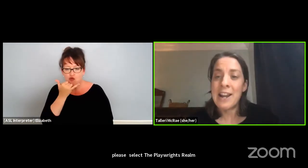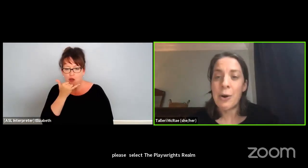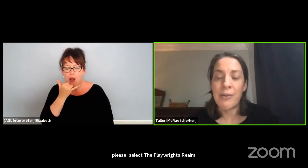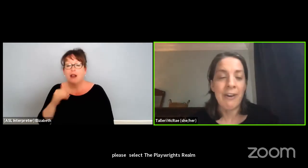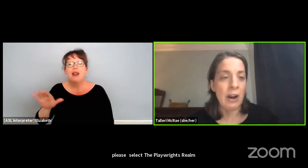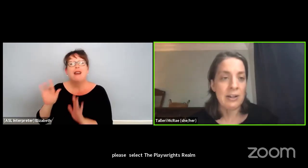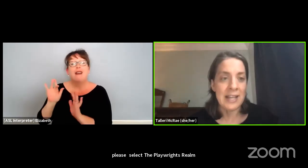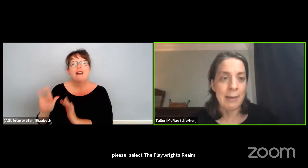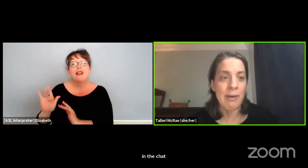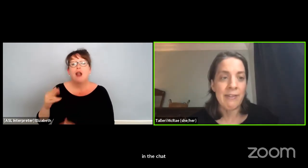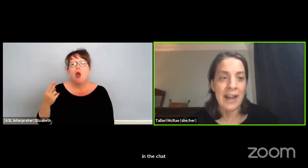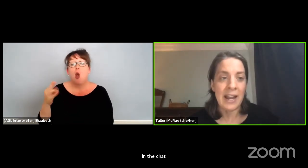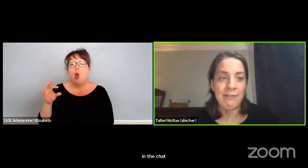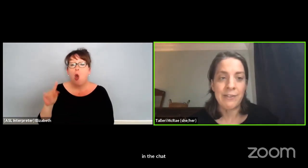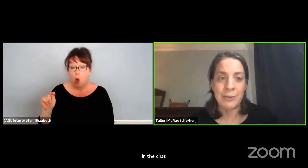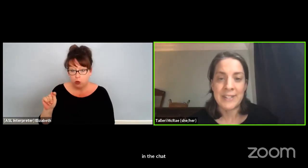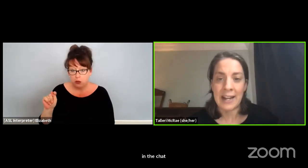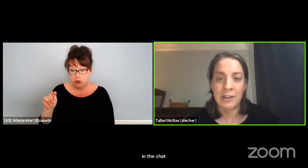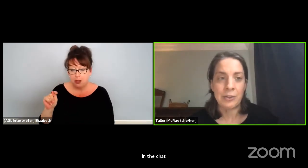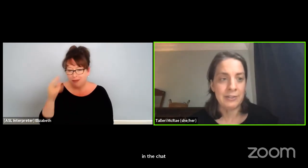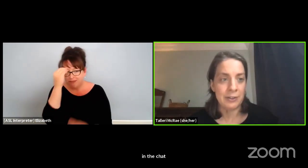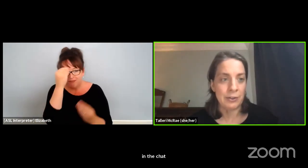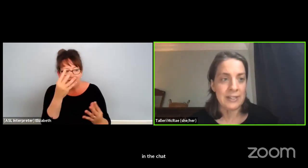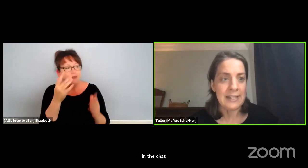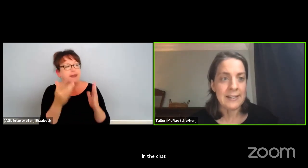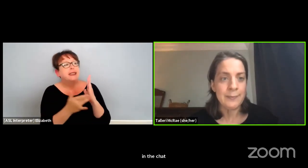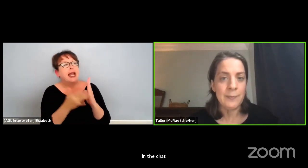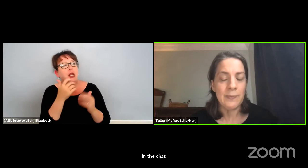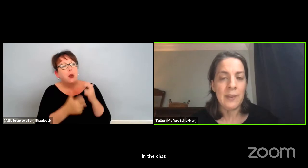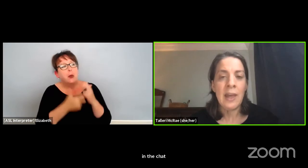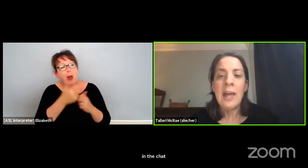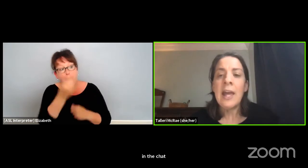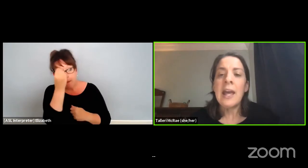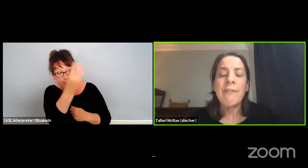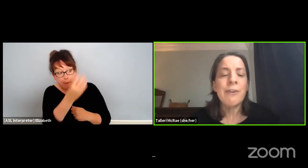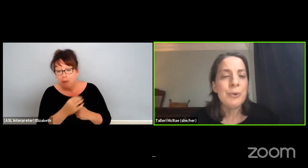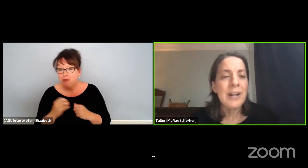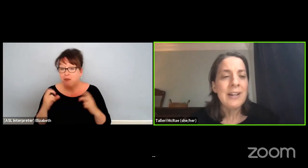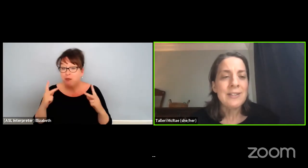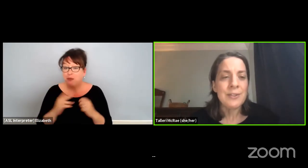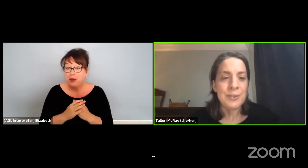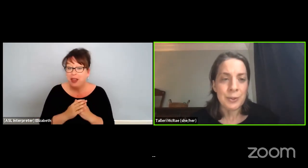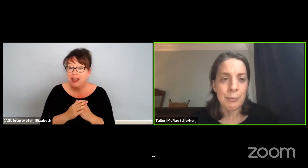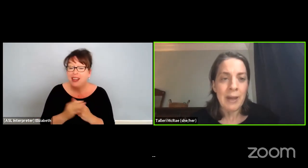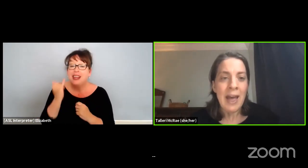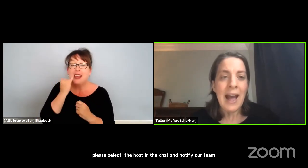and notify our team of any of those technical difficulties. If you're joining us on Zoom